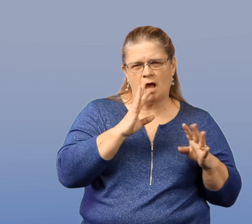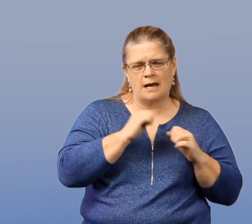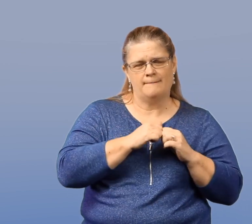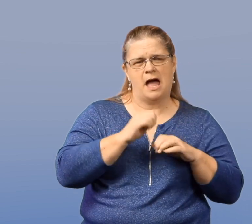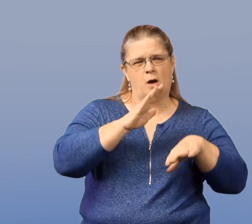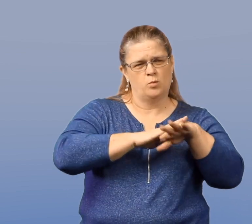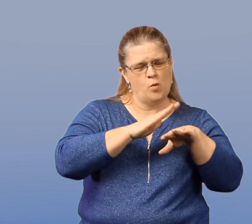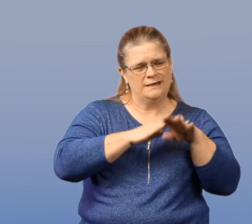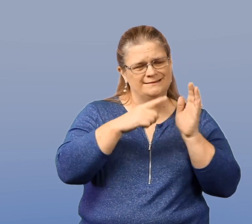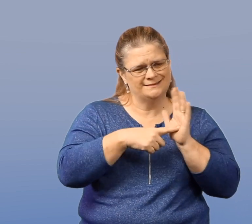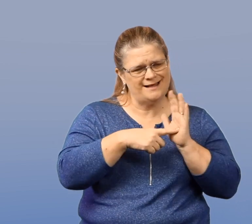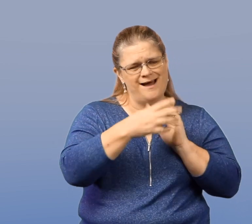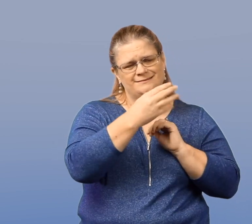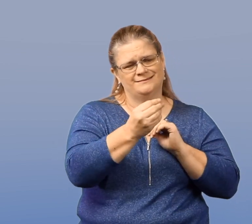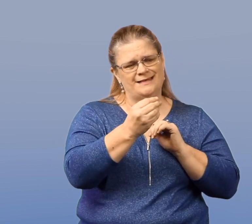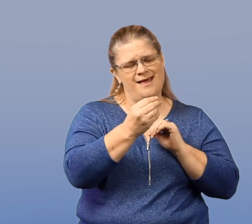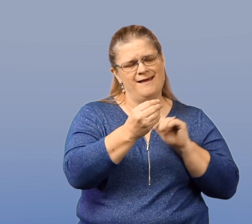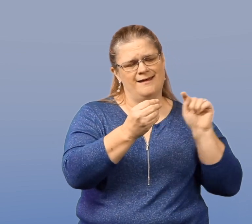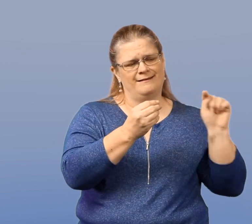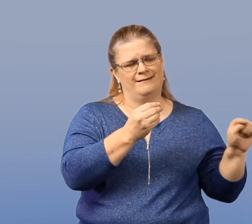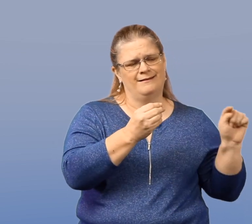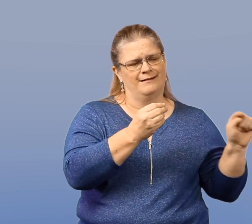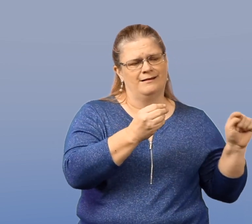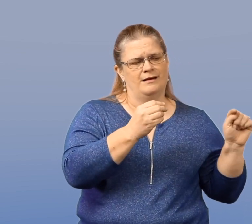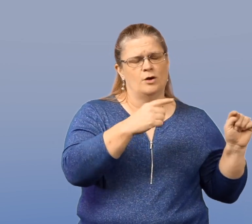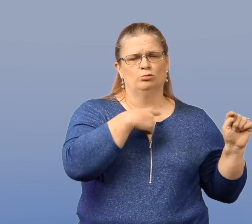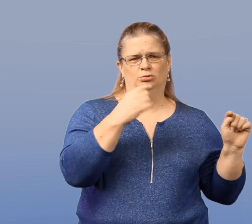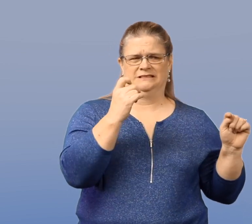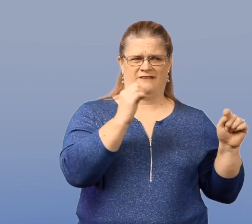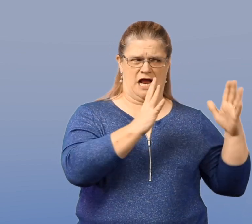So, we've talked about warning signs and risk factors.